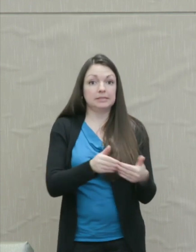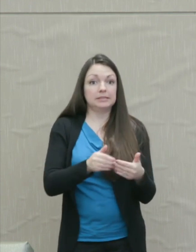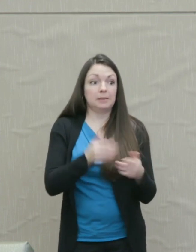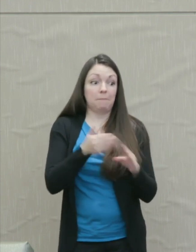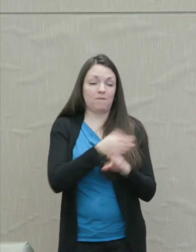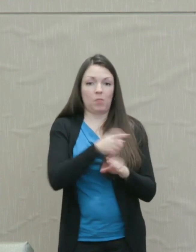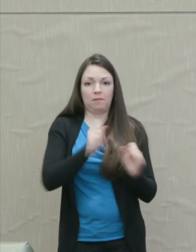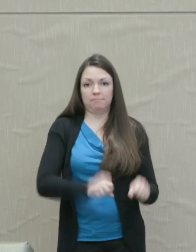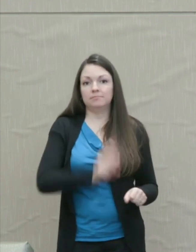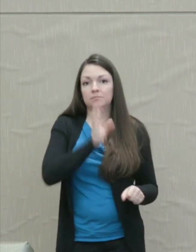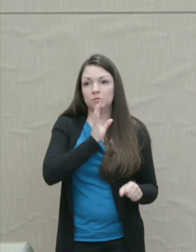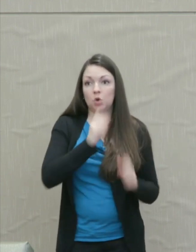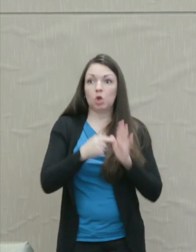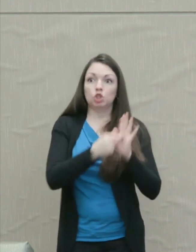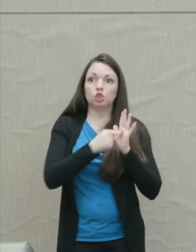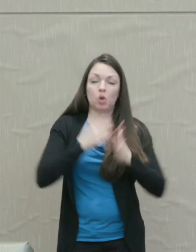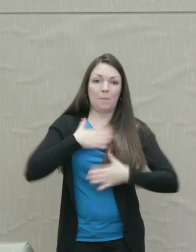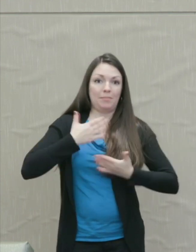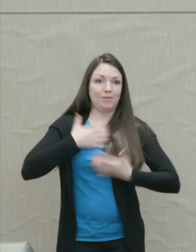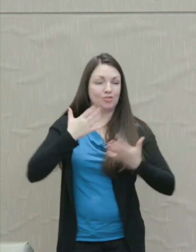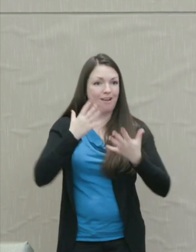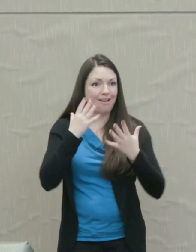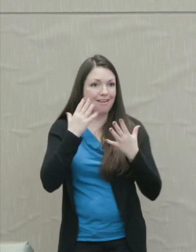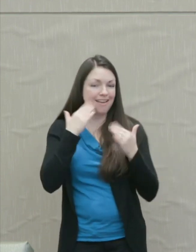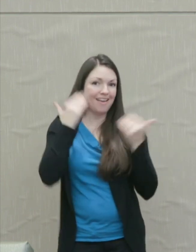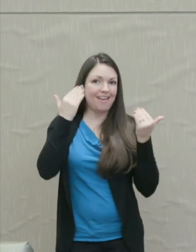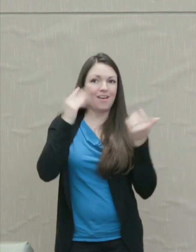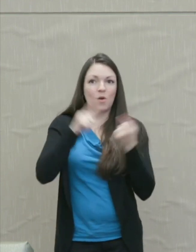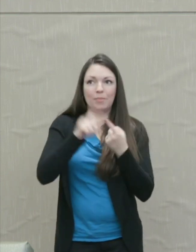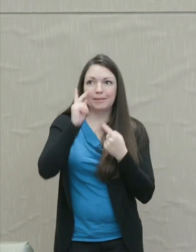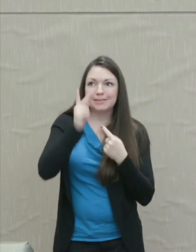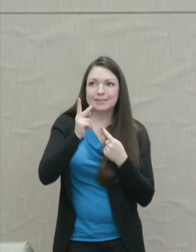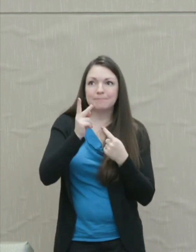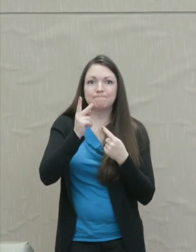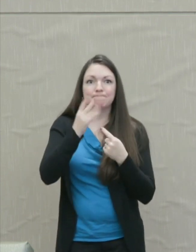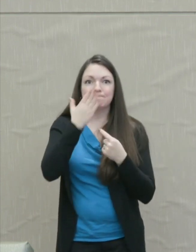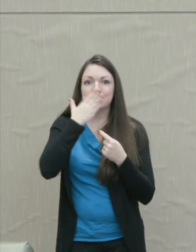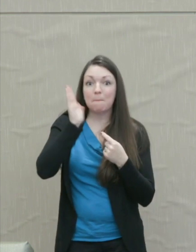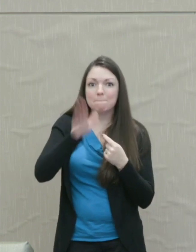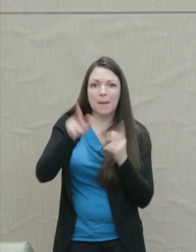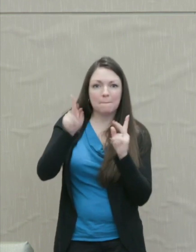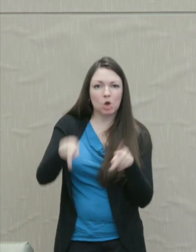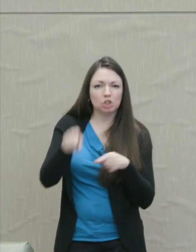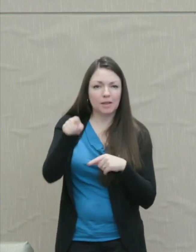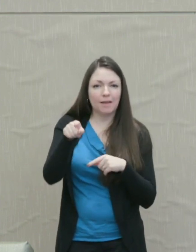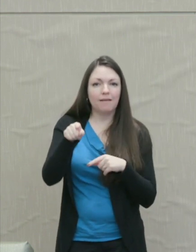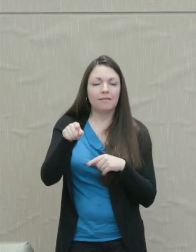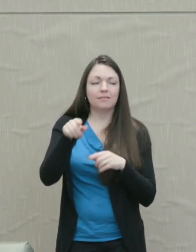Infants show pleasure when they see the so-called bad person who in the experiment there's a